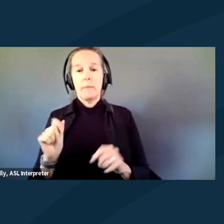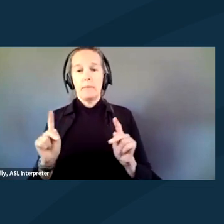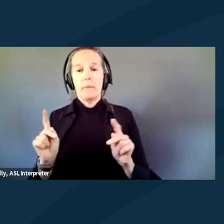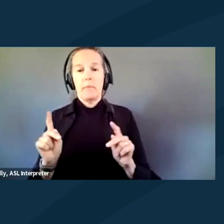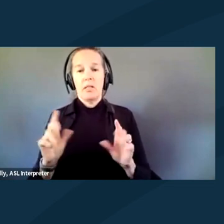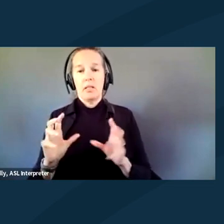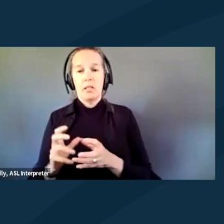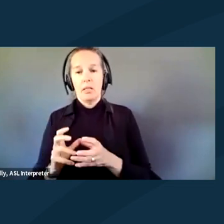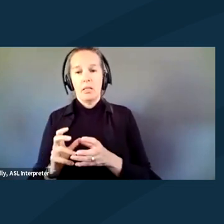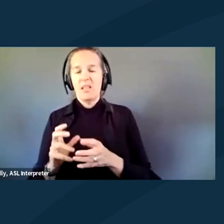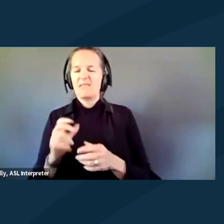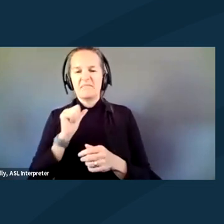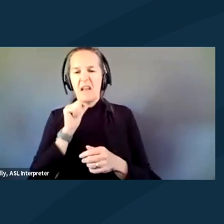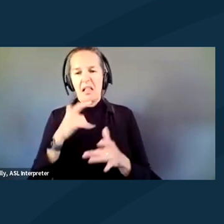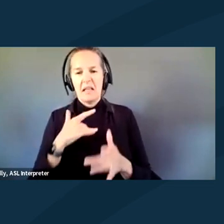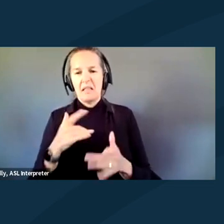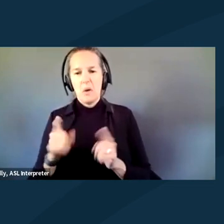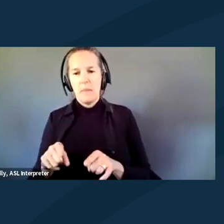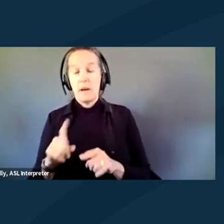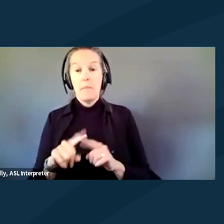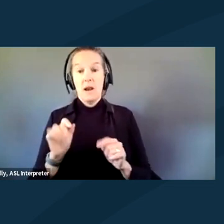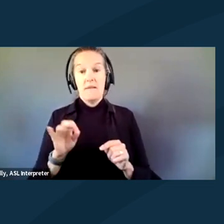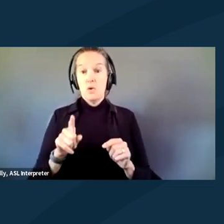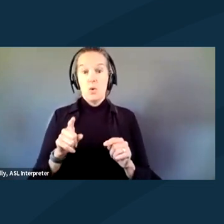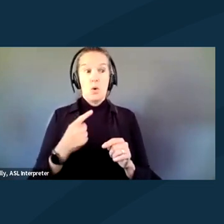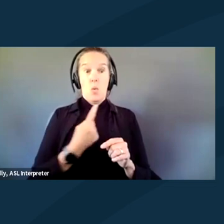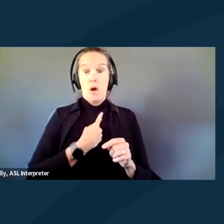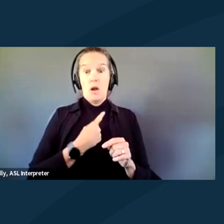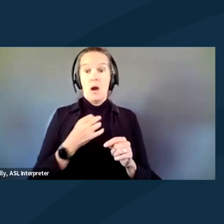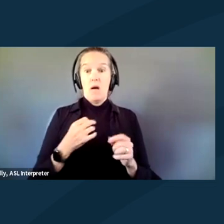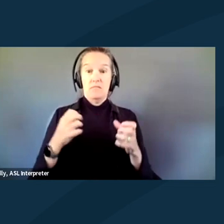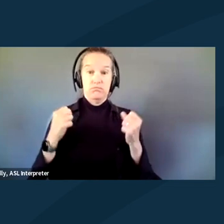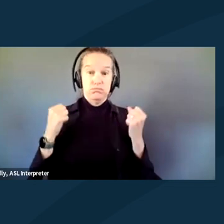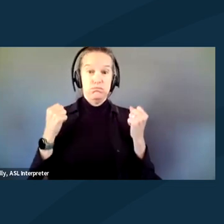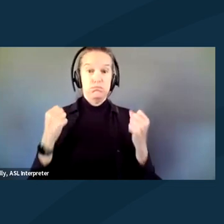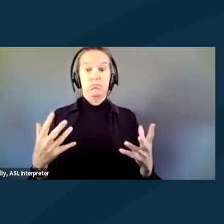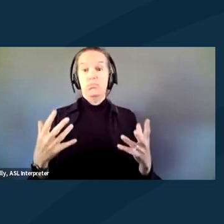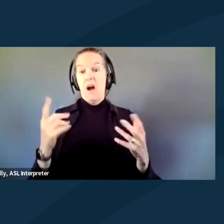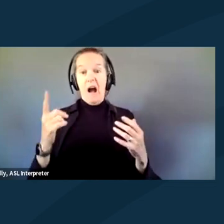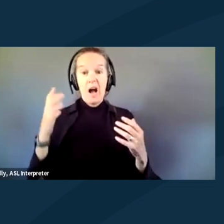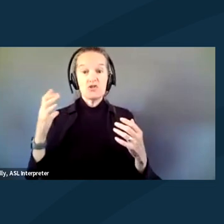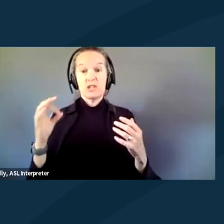But when you're one of brunches or hundreds of disabled people